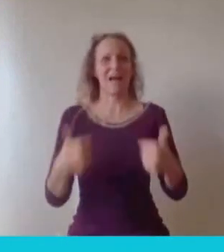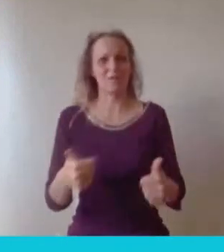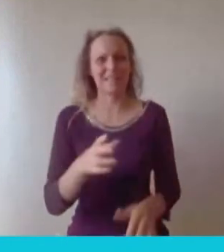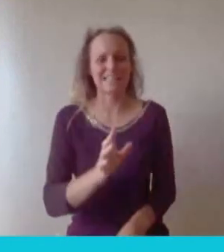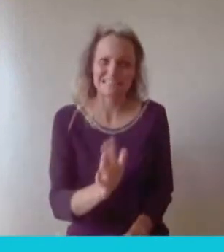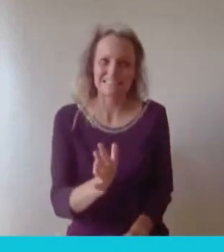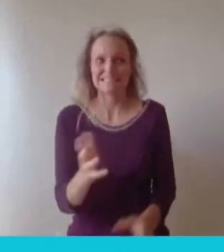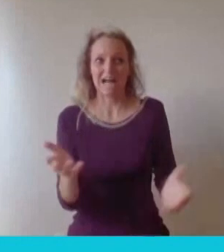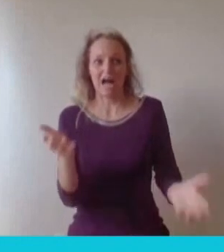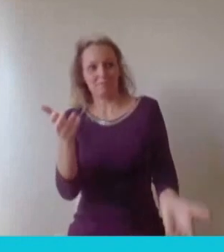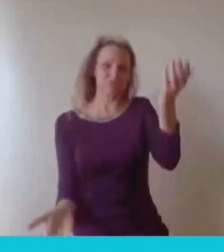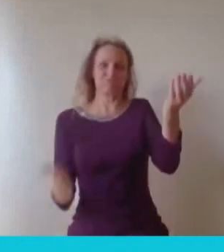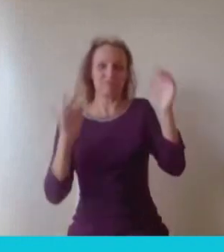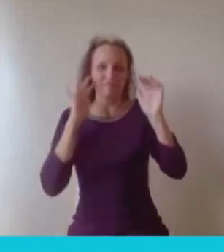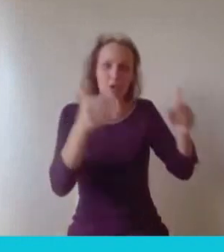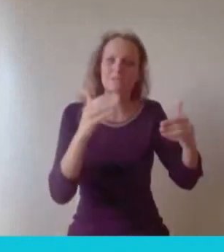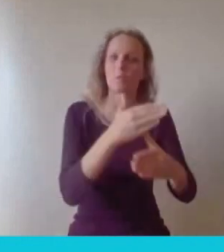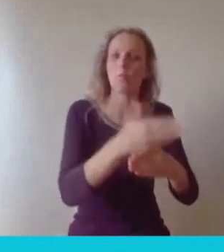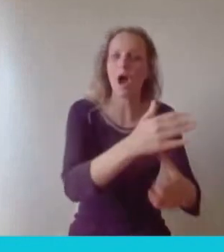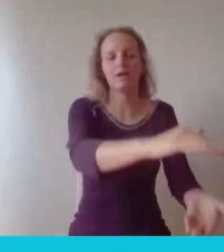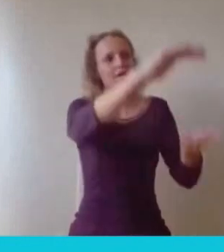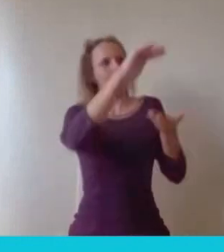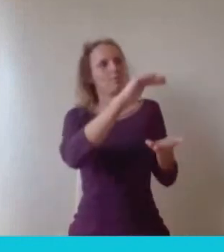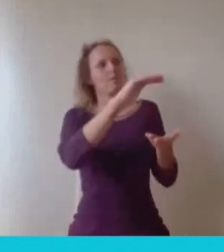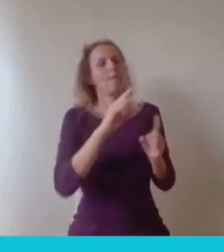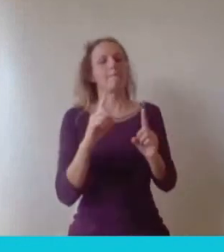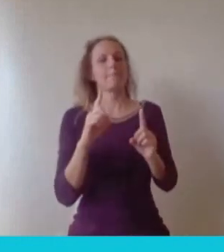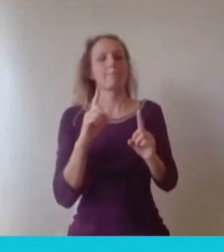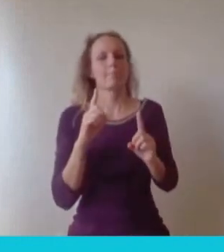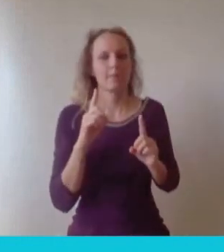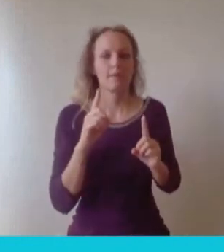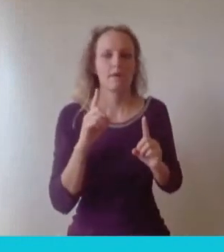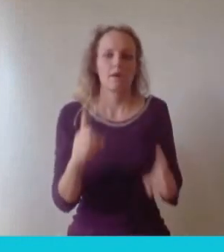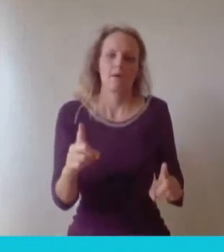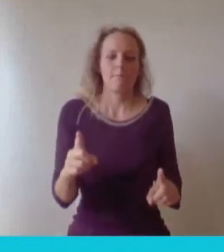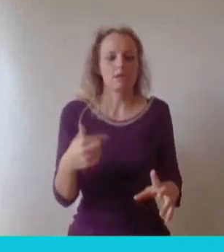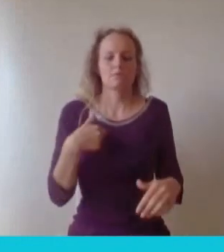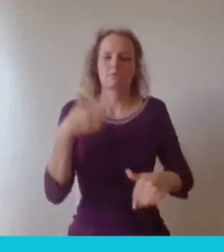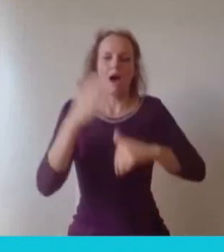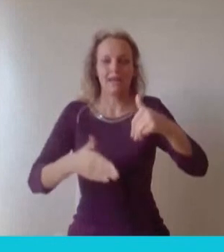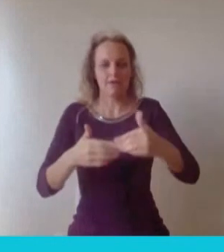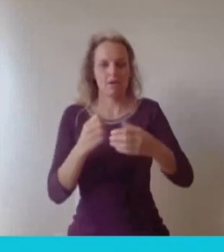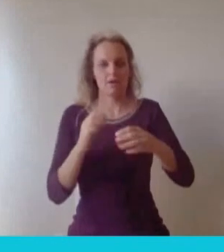So one thing I've done is not be hung up on the number of hours I'm working and those divides. So kind of got used to living a life